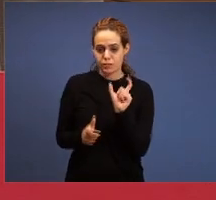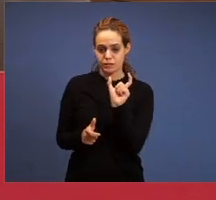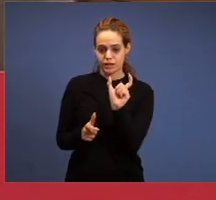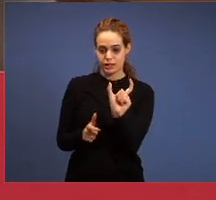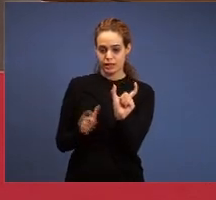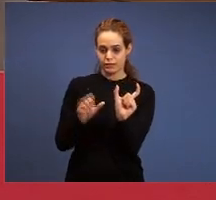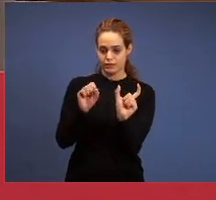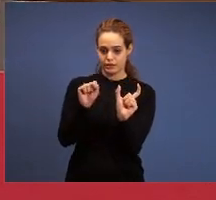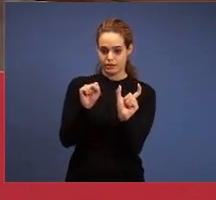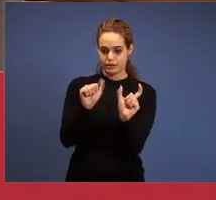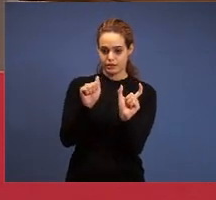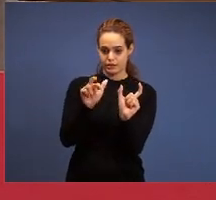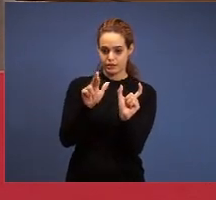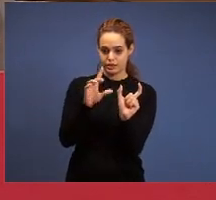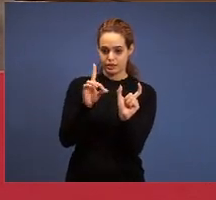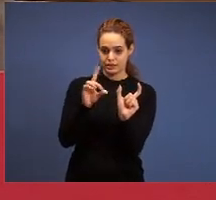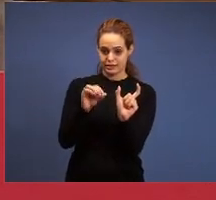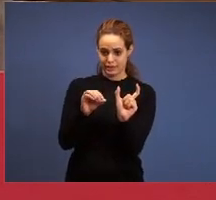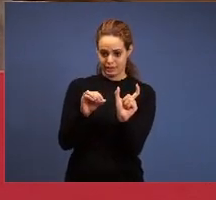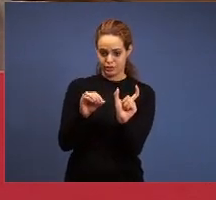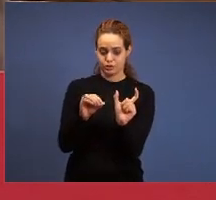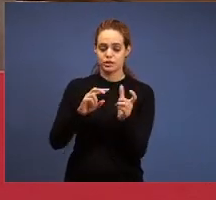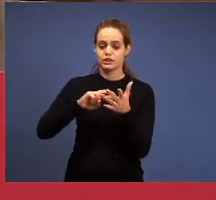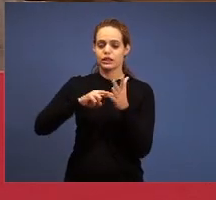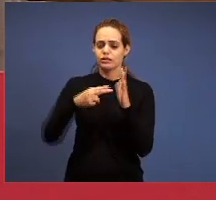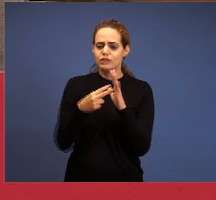and we’ll see the relation that was made